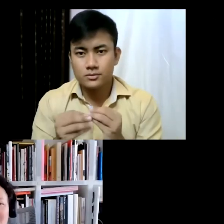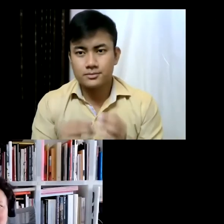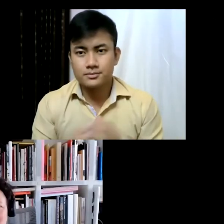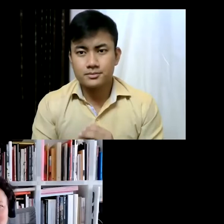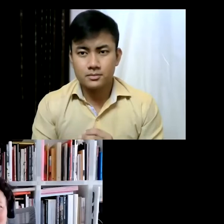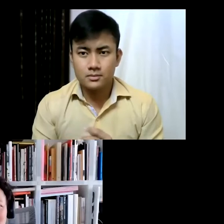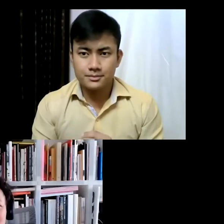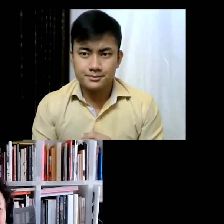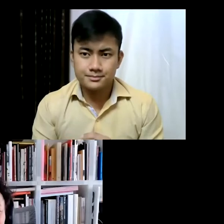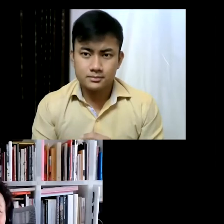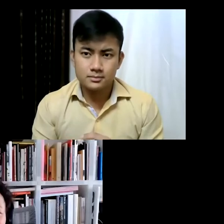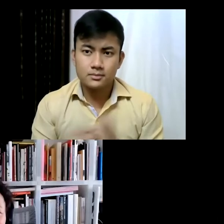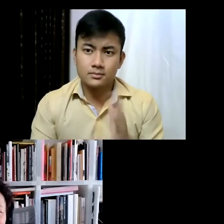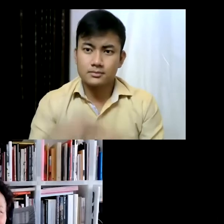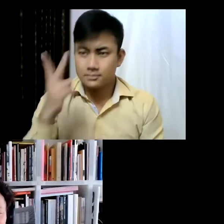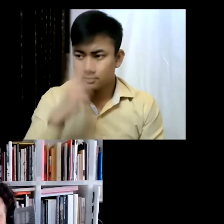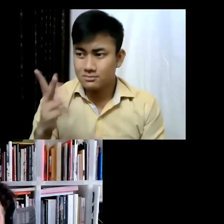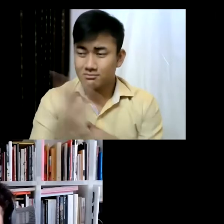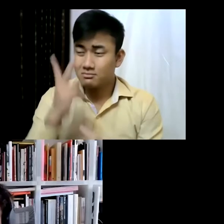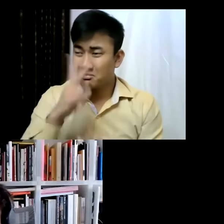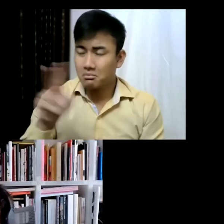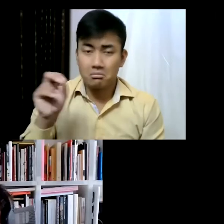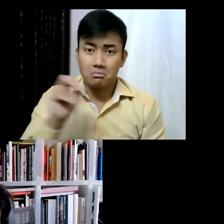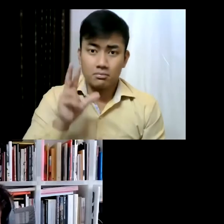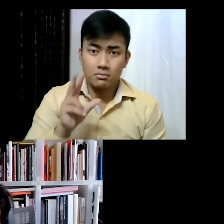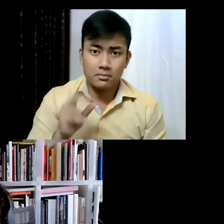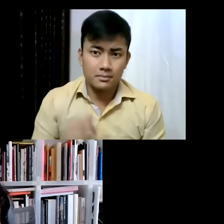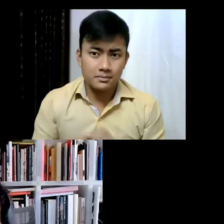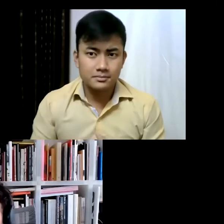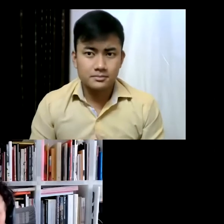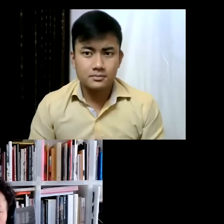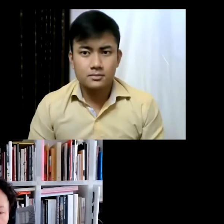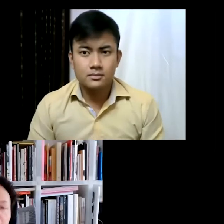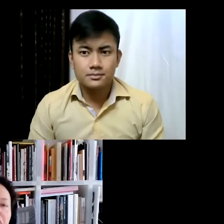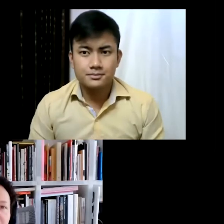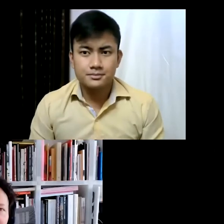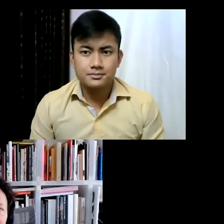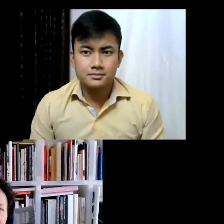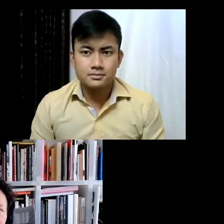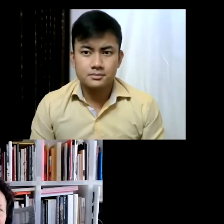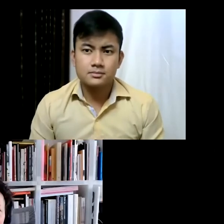as gorgeous or well taken as others, and so it's a way also of beautifying that space.